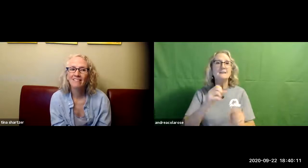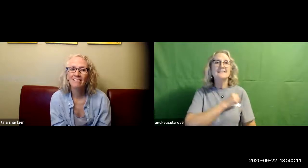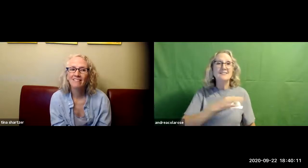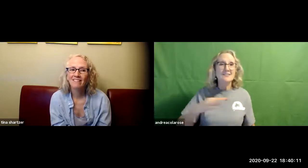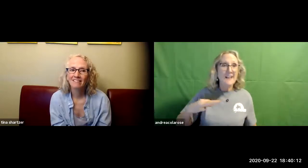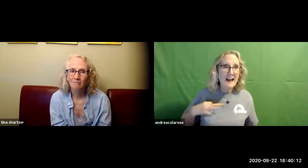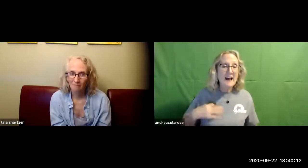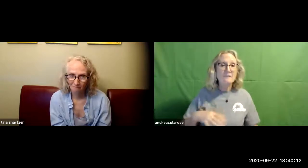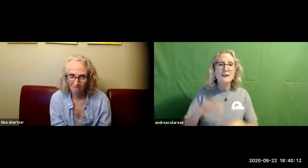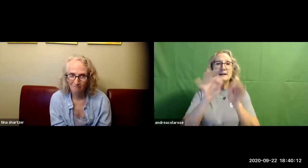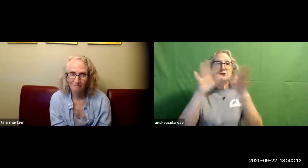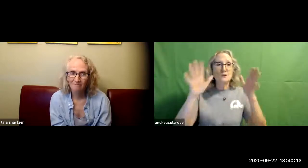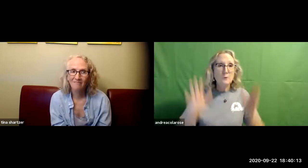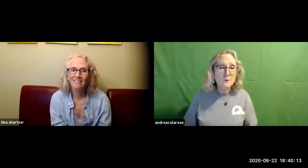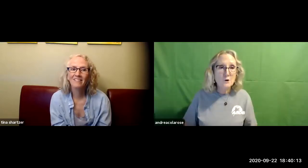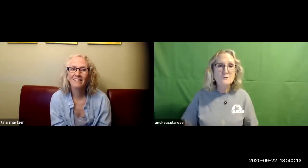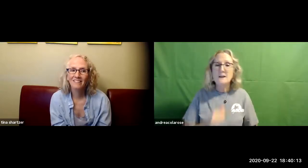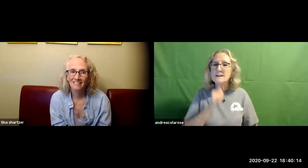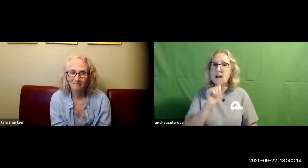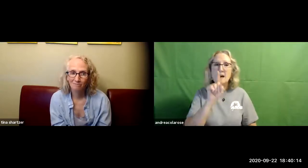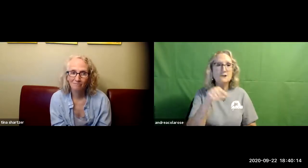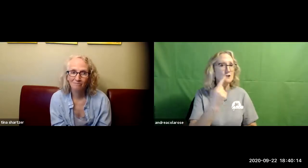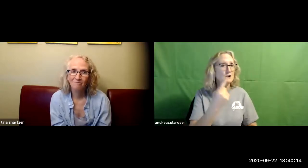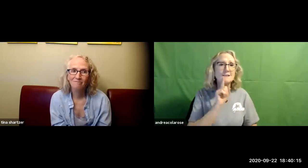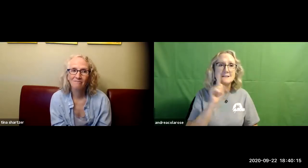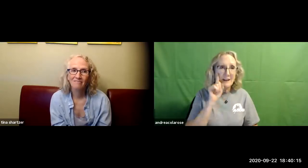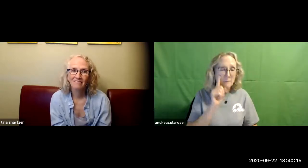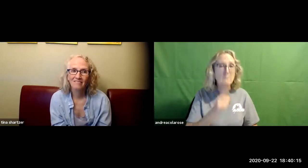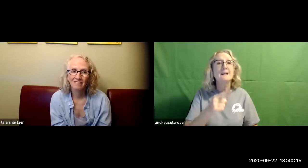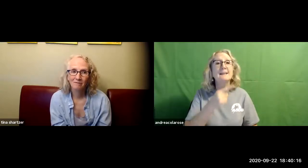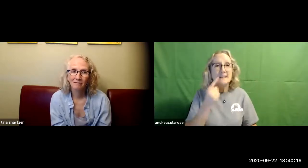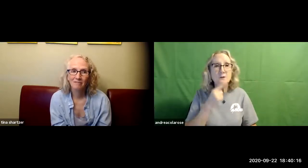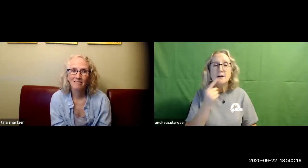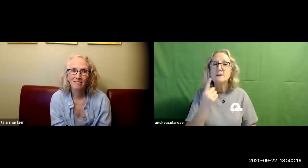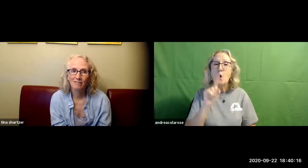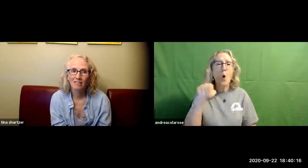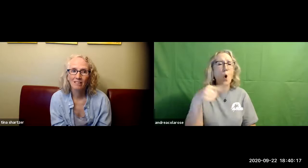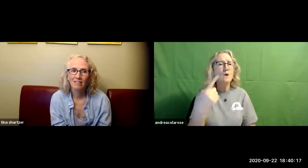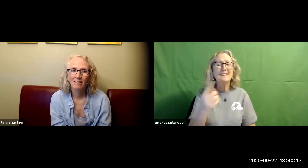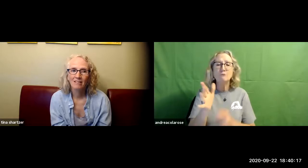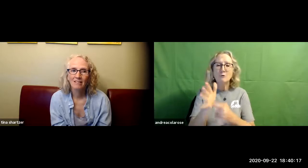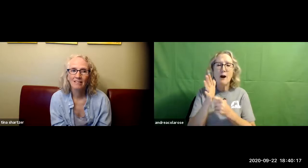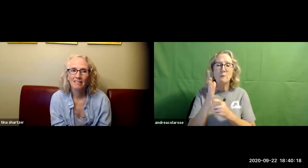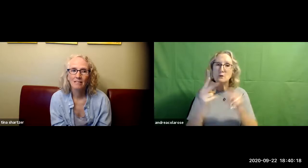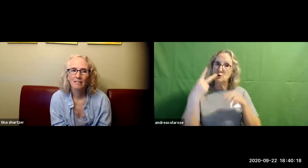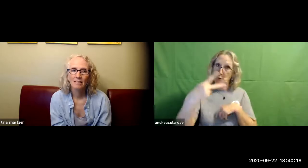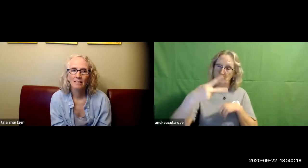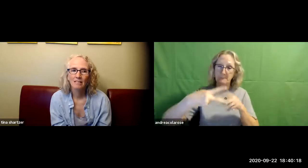community members staff